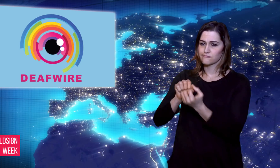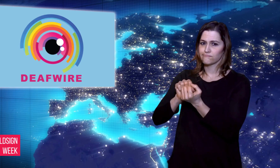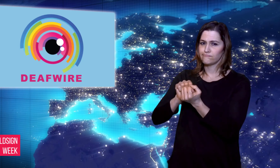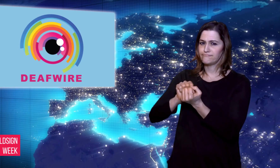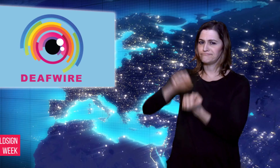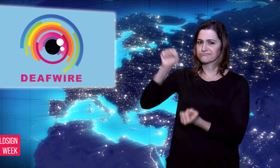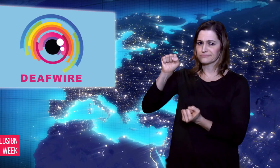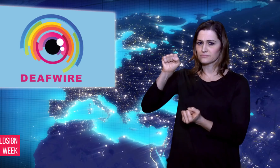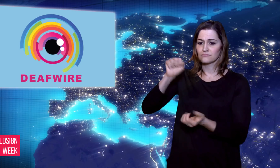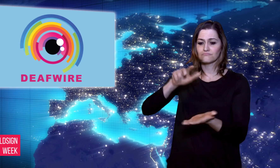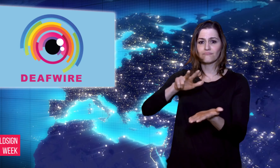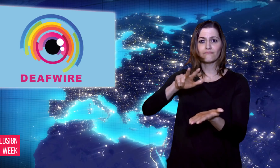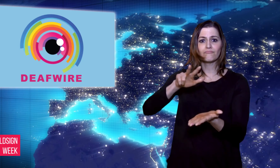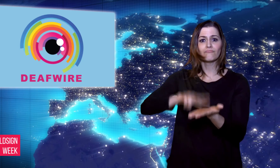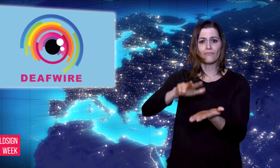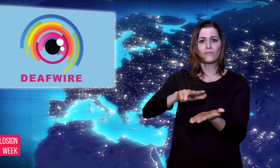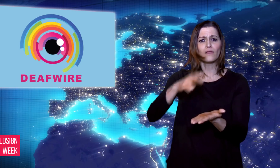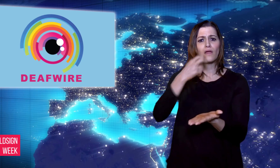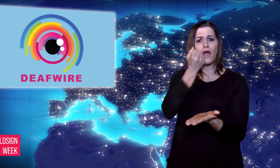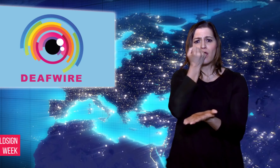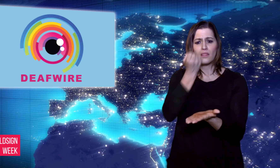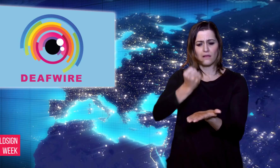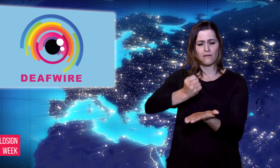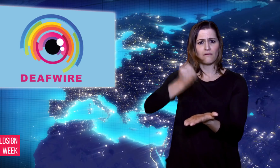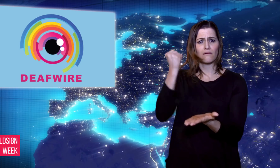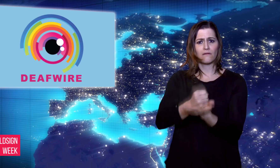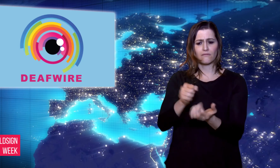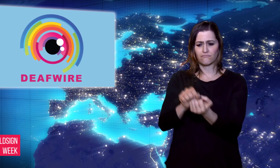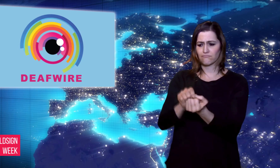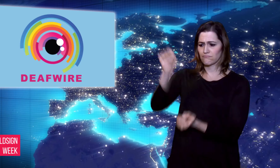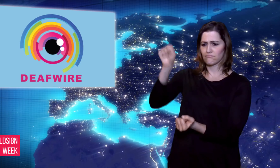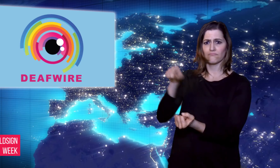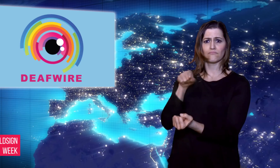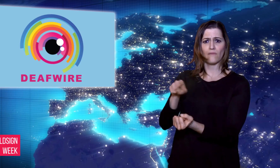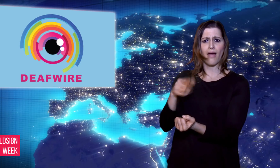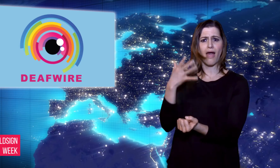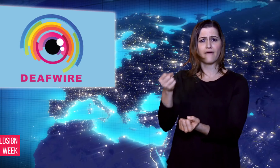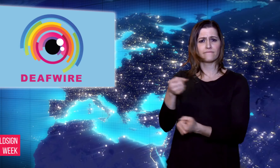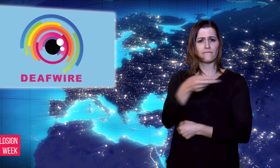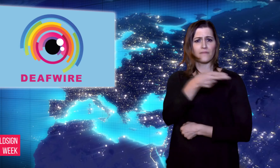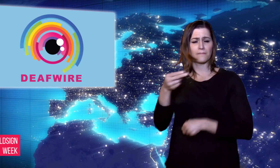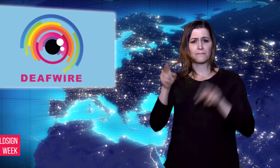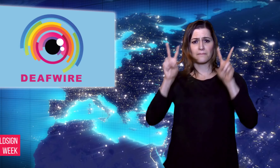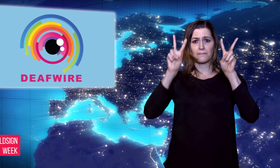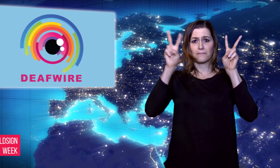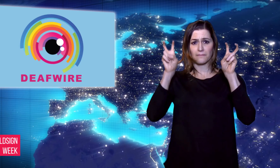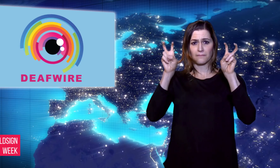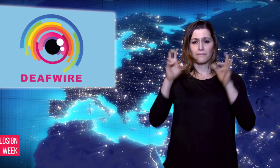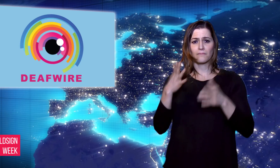certified by either the National